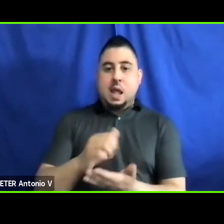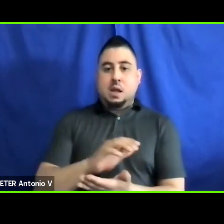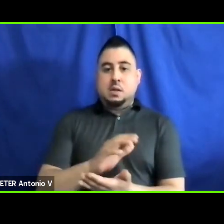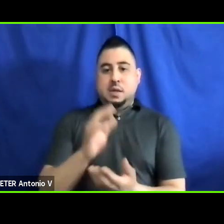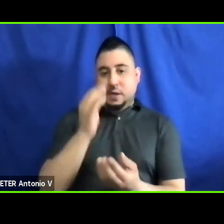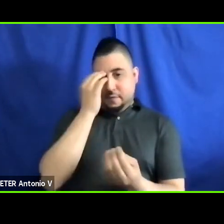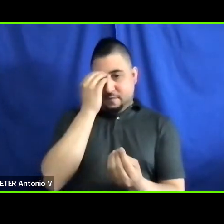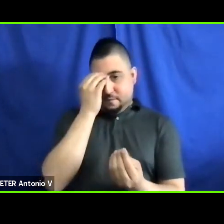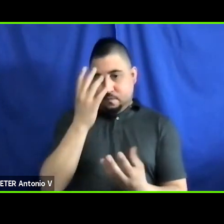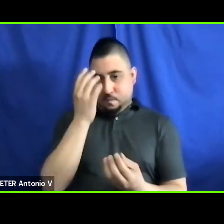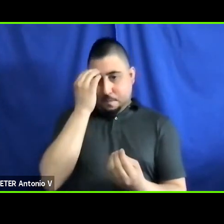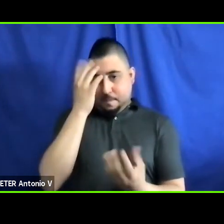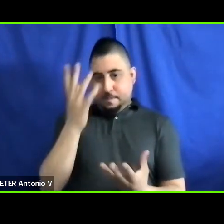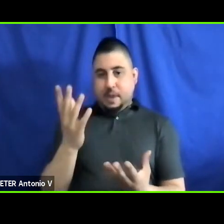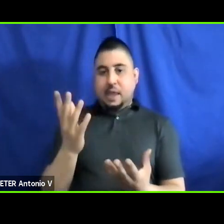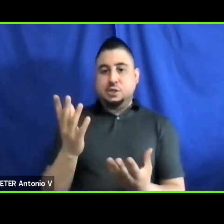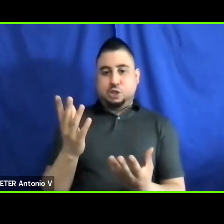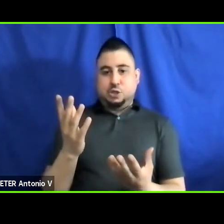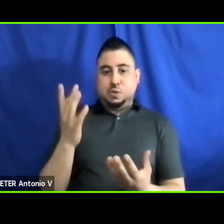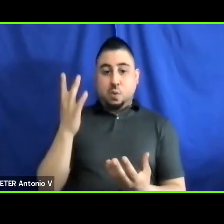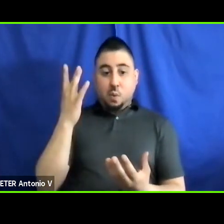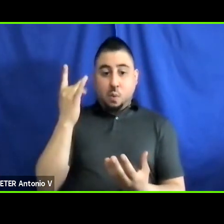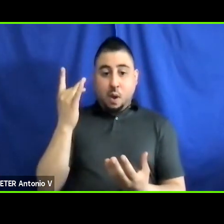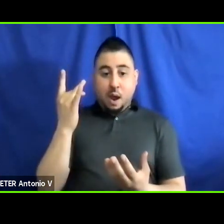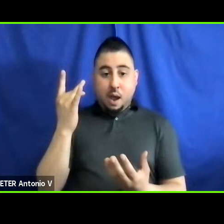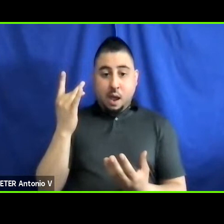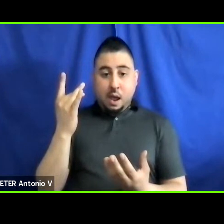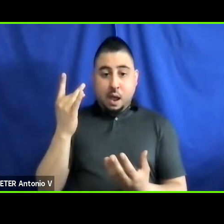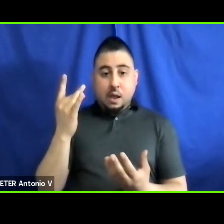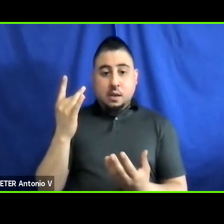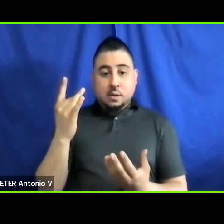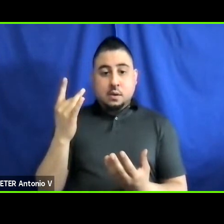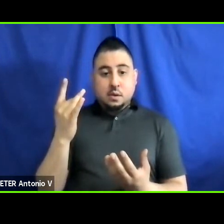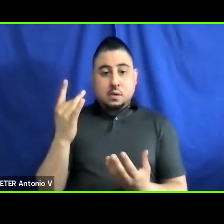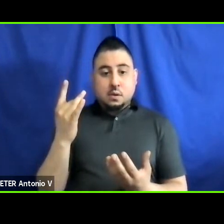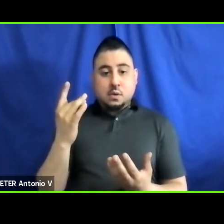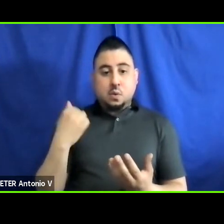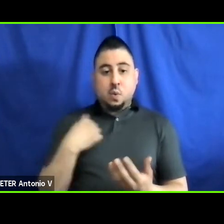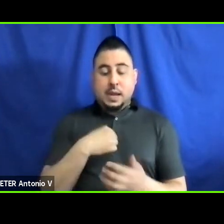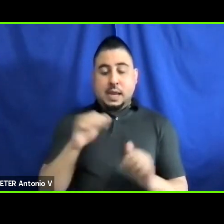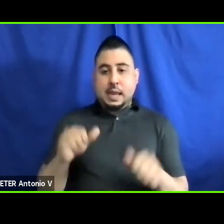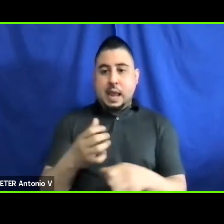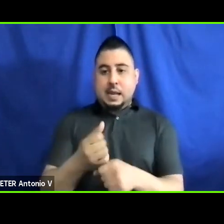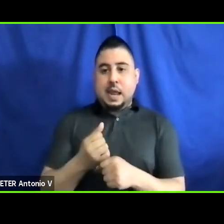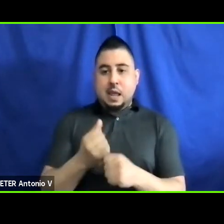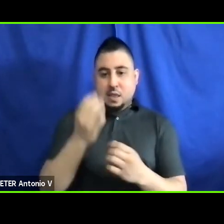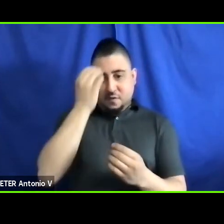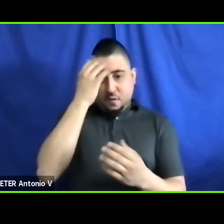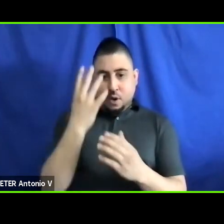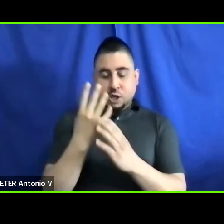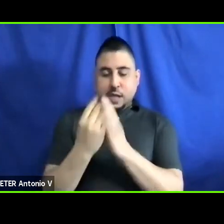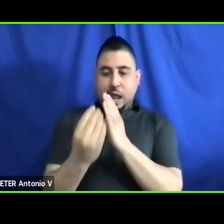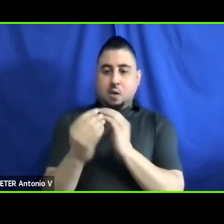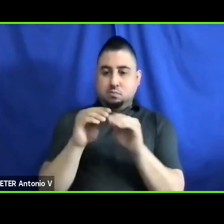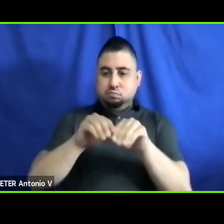so that we can -- we can, we can get the, the information out there, but also, get experts